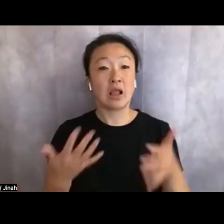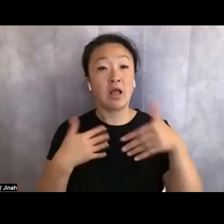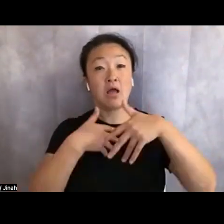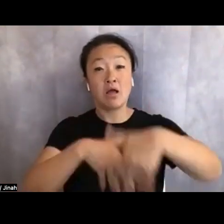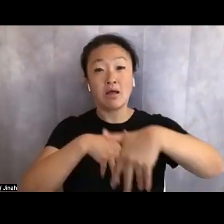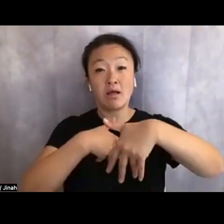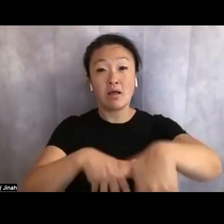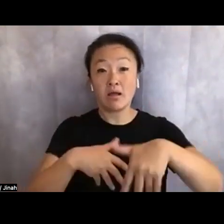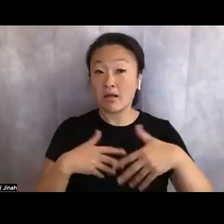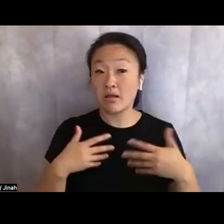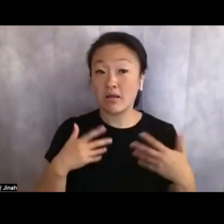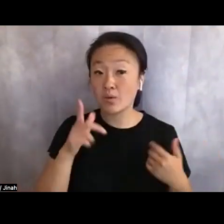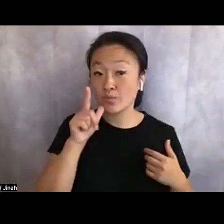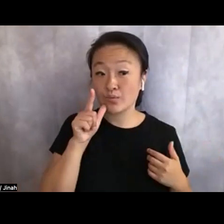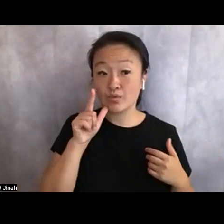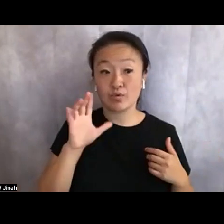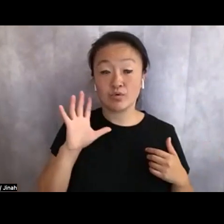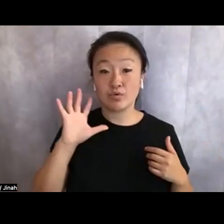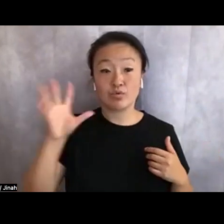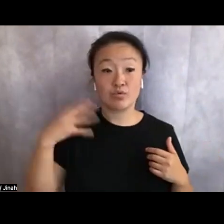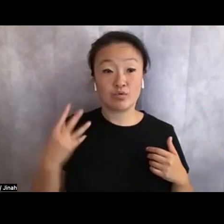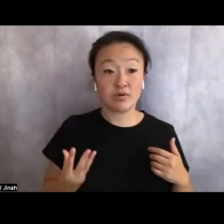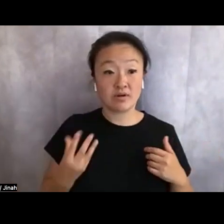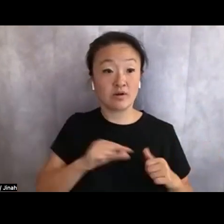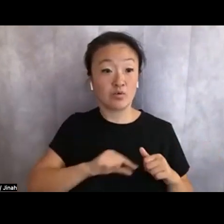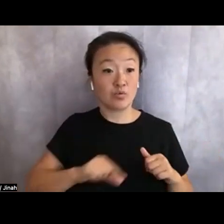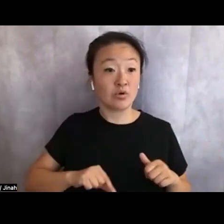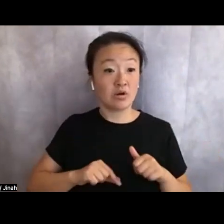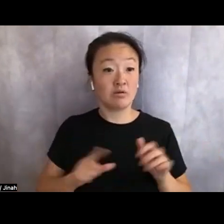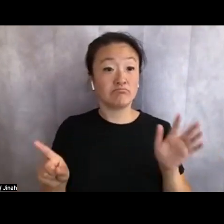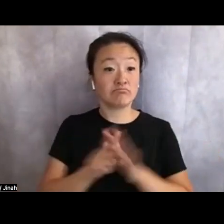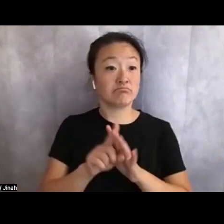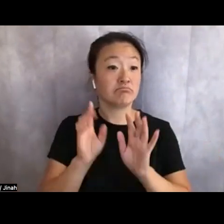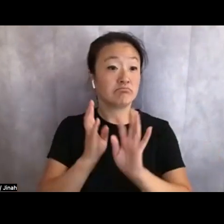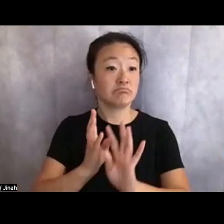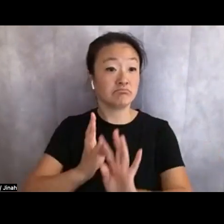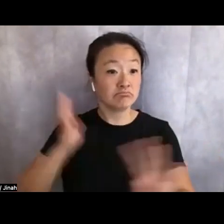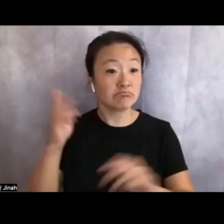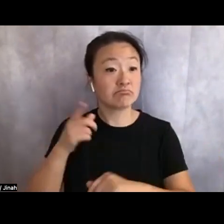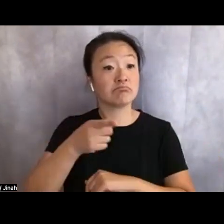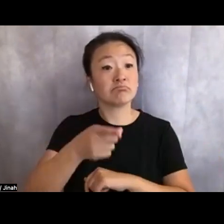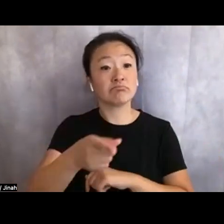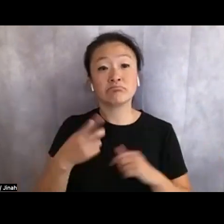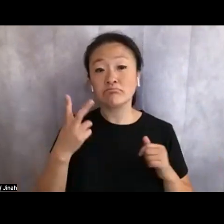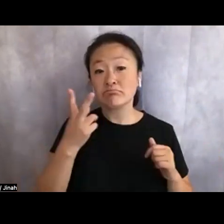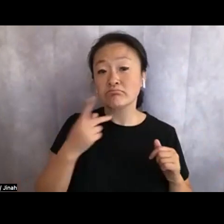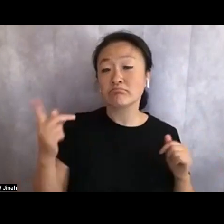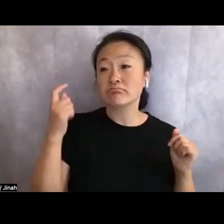drag queens emerged, garlands of hot pink, of seafoam blue, flounce soliloquies lip sync to 90s